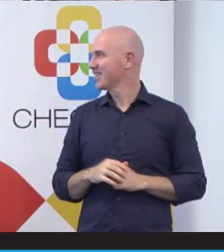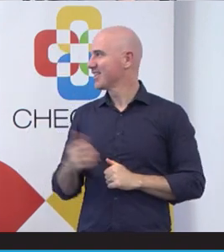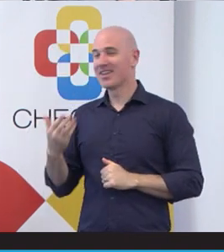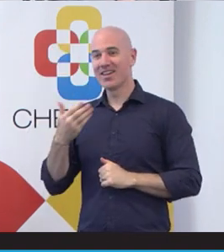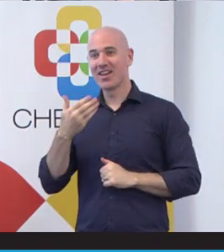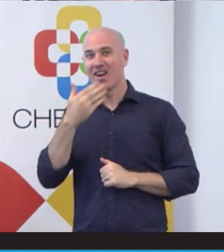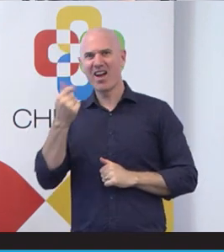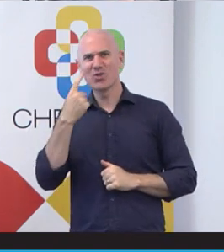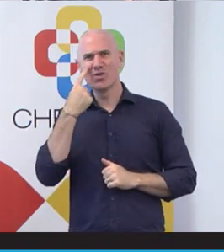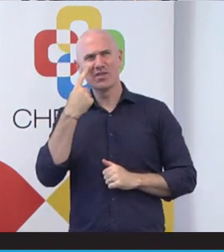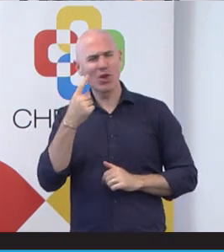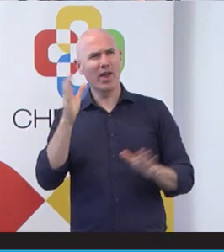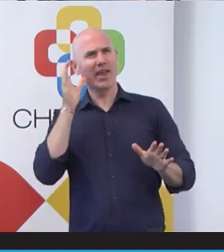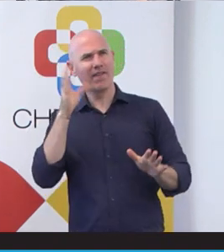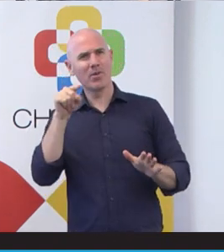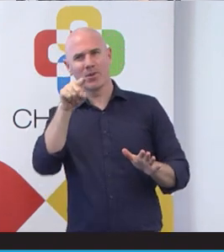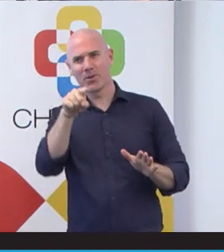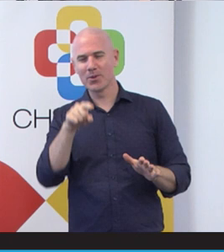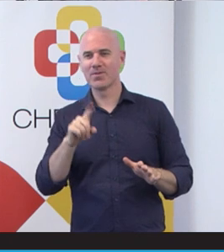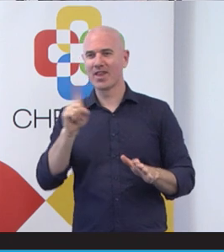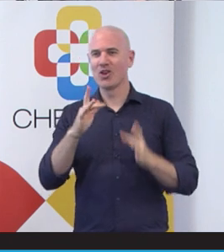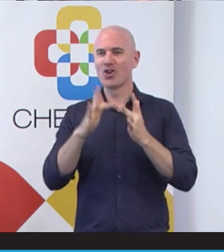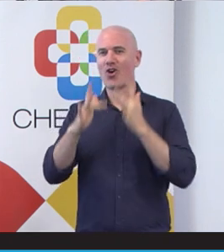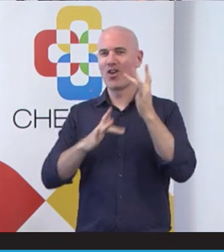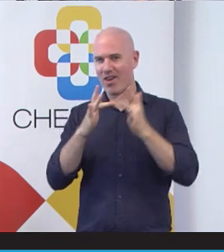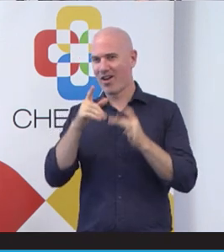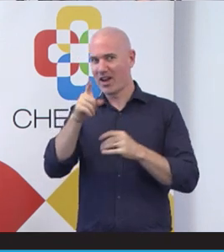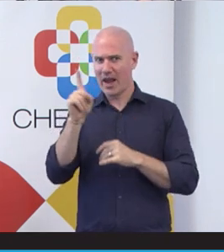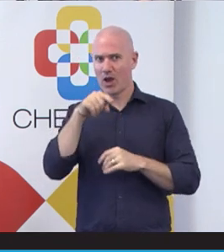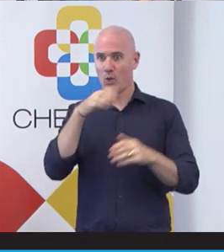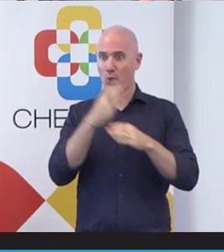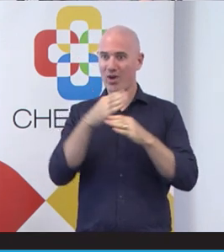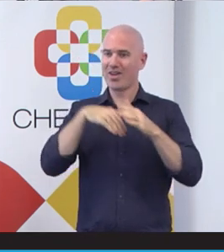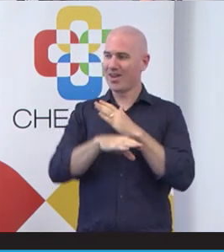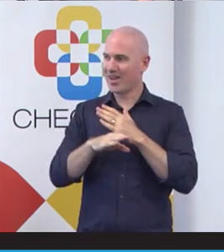To hear from you. I guess, Alison. In your primary health. Network, I think. Yeah, she is.